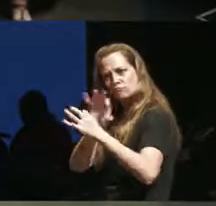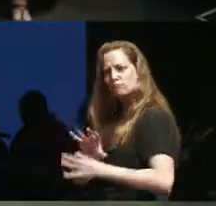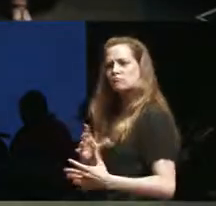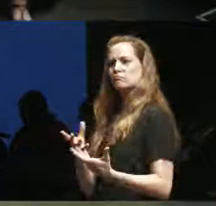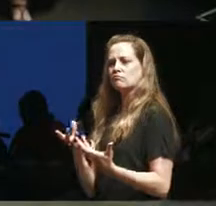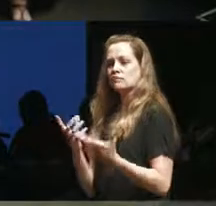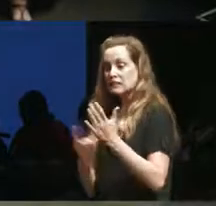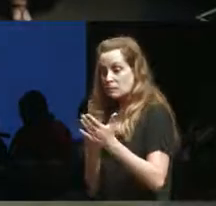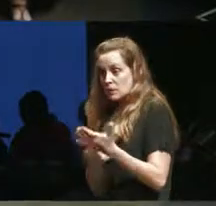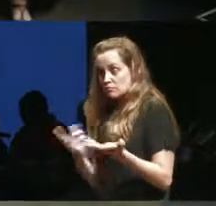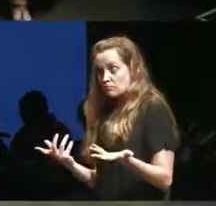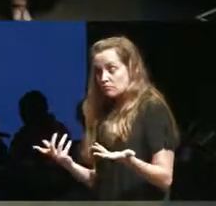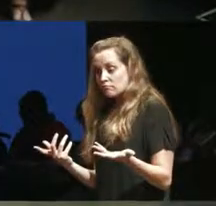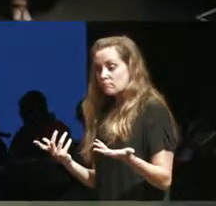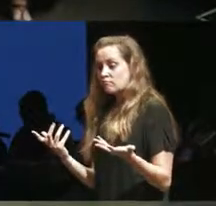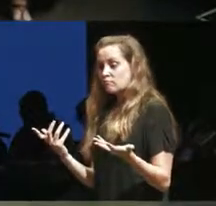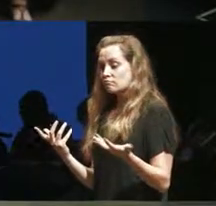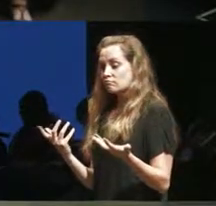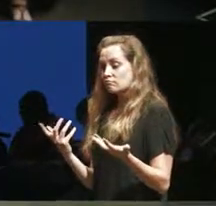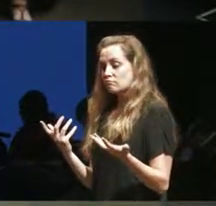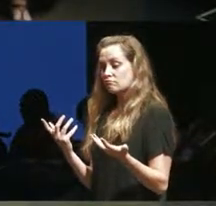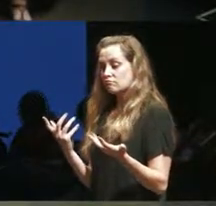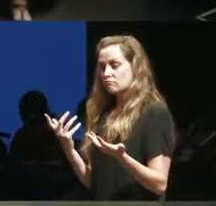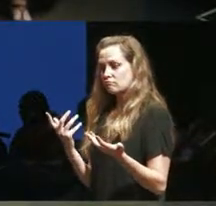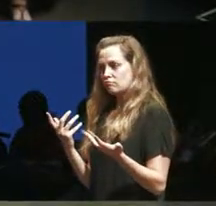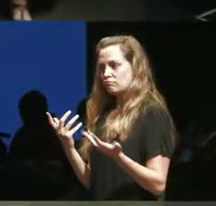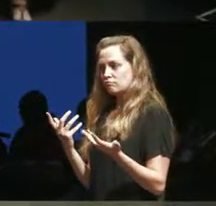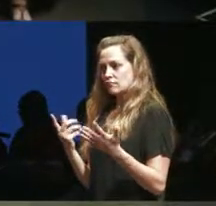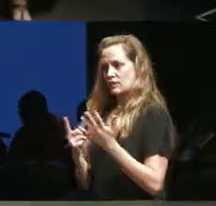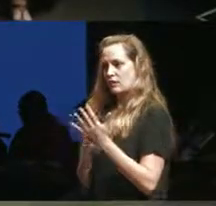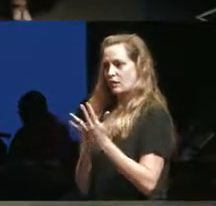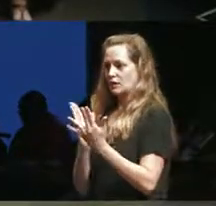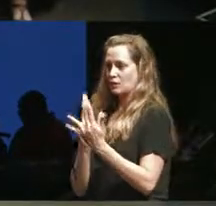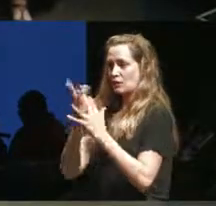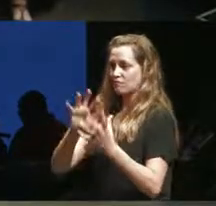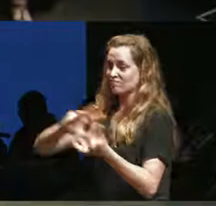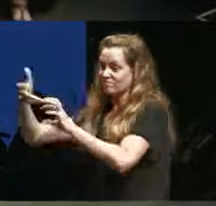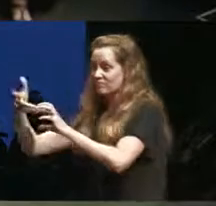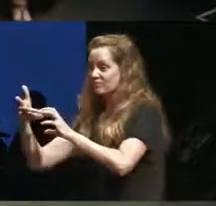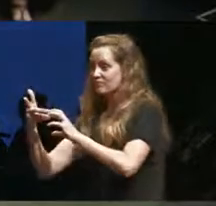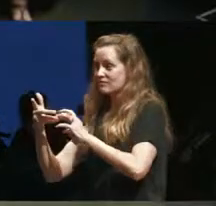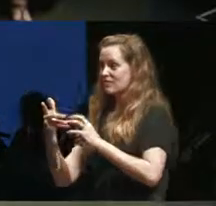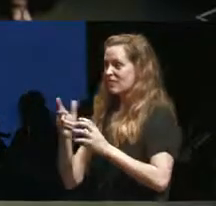sometimes there's going to be a little fuckery going on on stage and I think